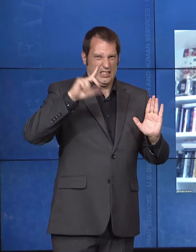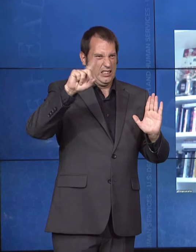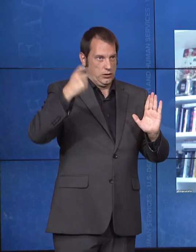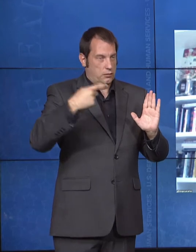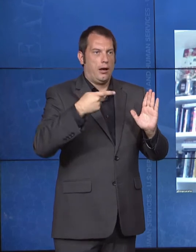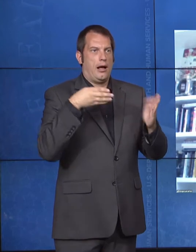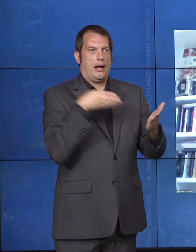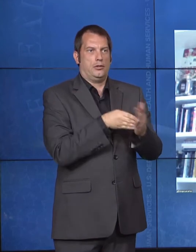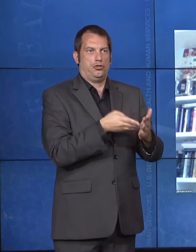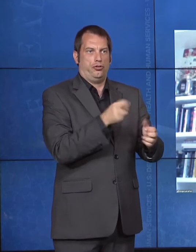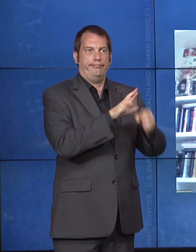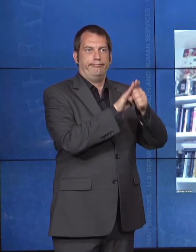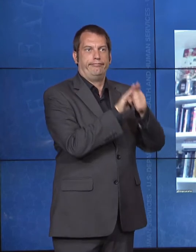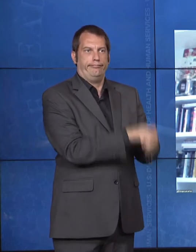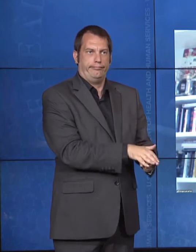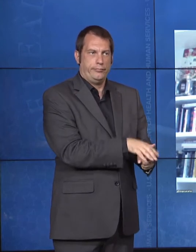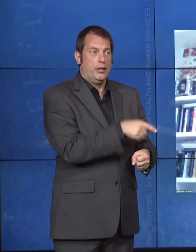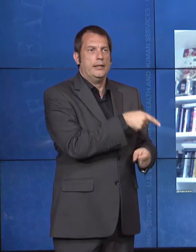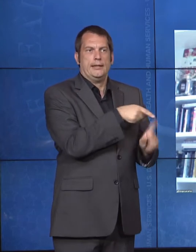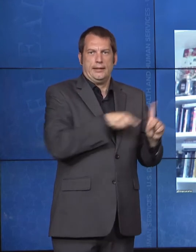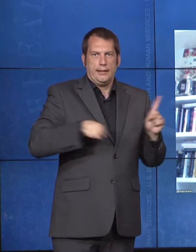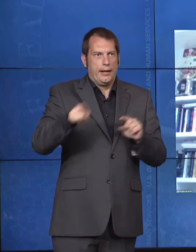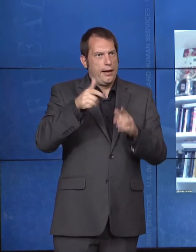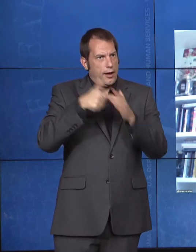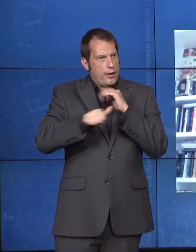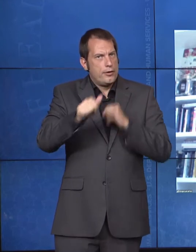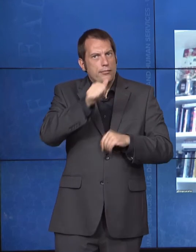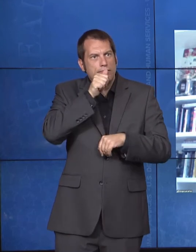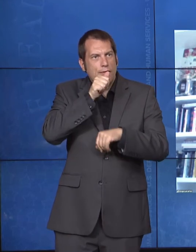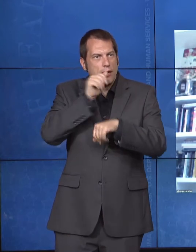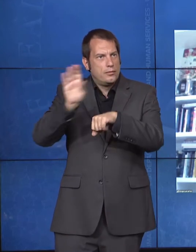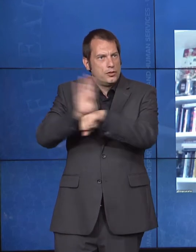And she was actually given placement of a child, which, of course, proves that she was